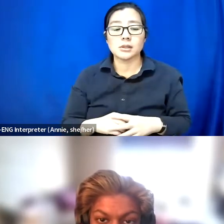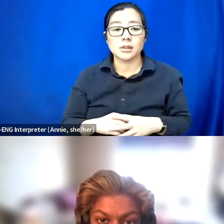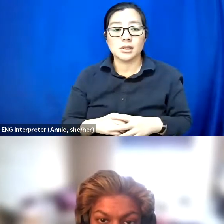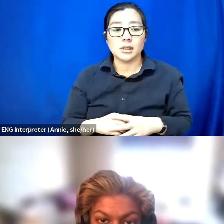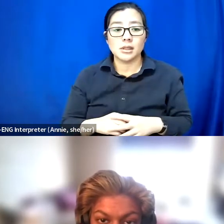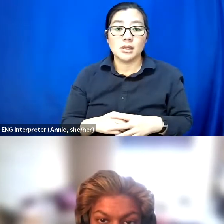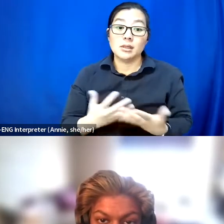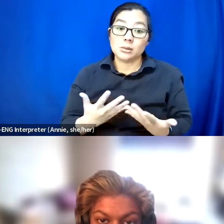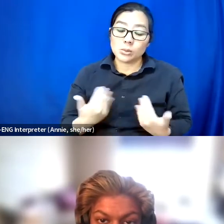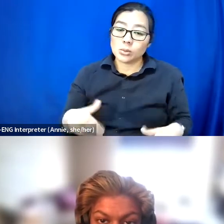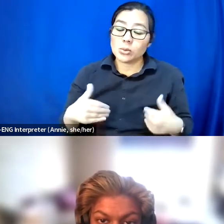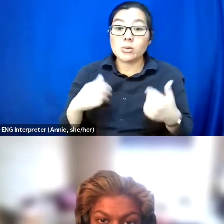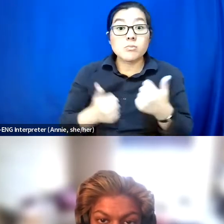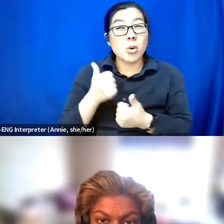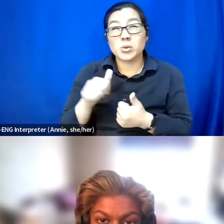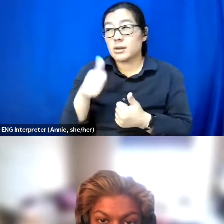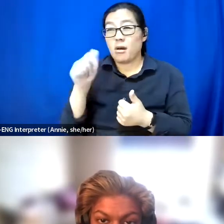But, yes, not accessible.